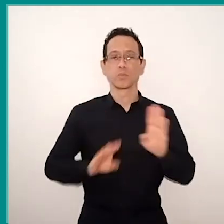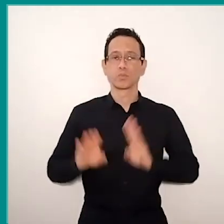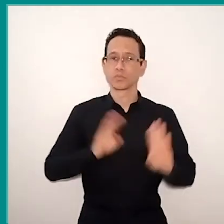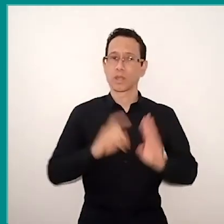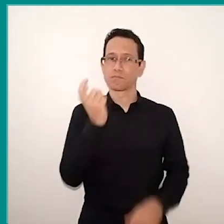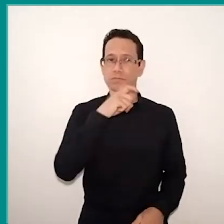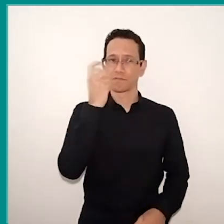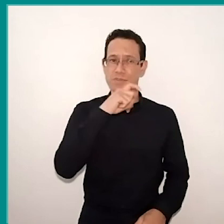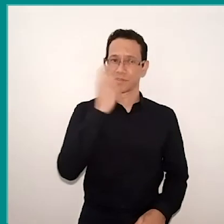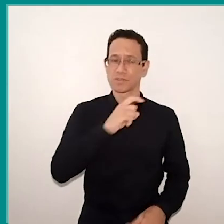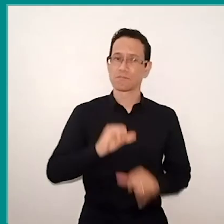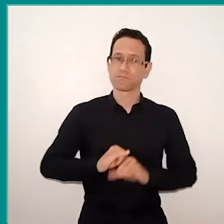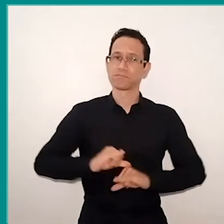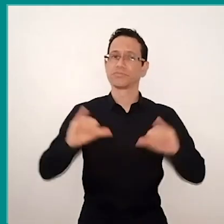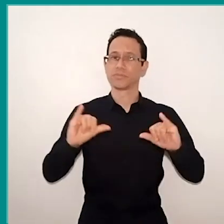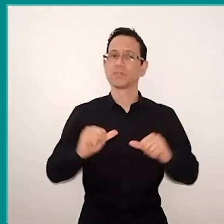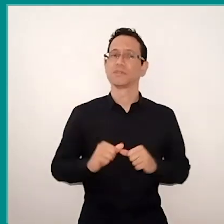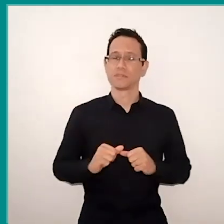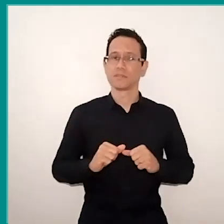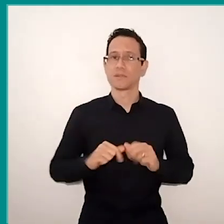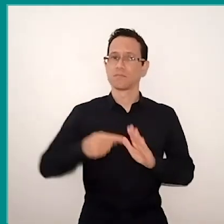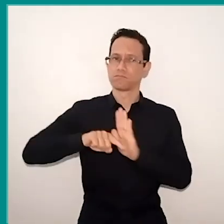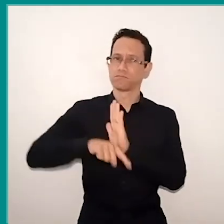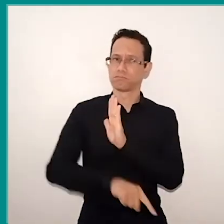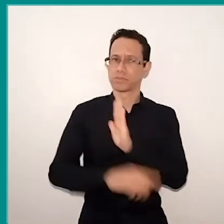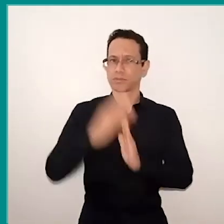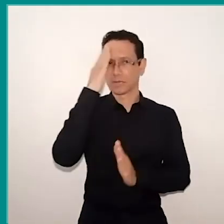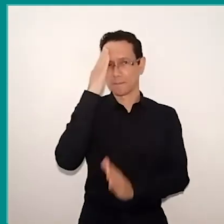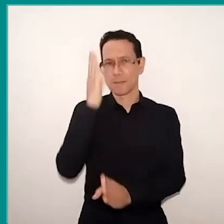learn to go deeper also in the questions.